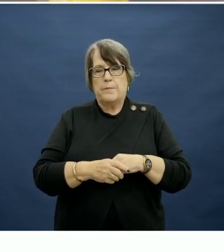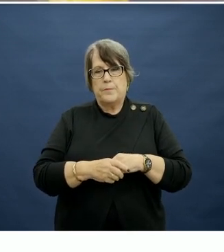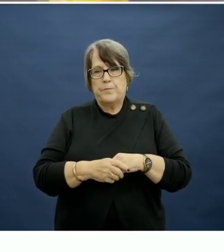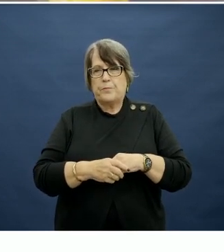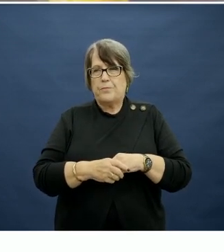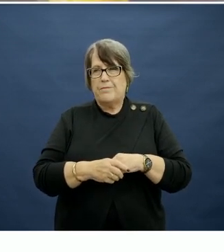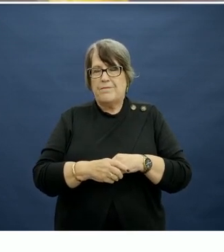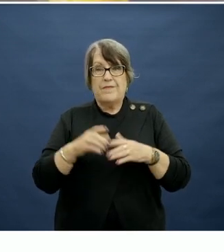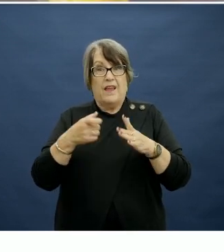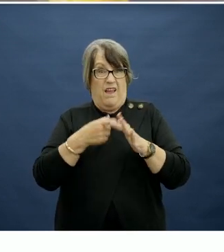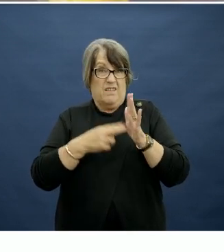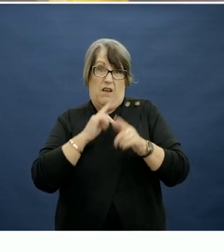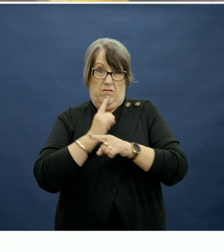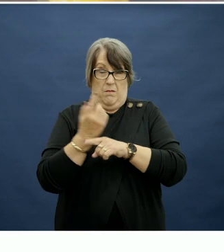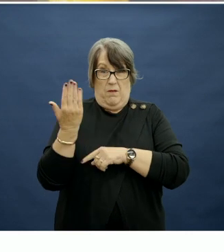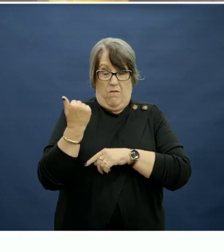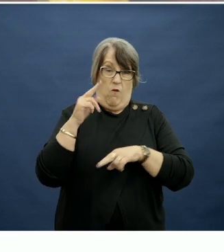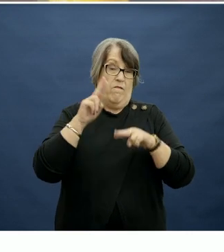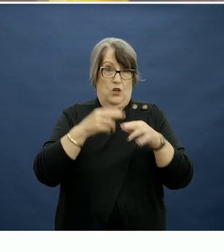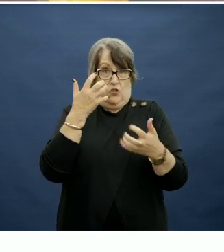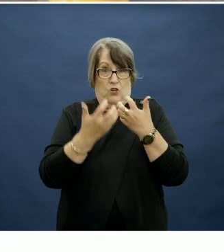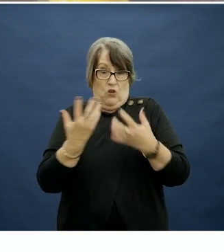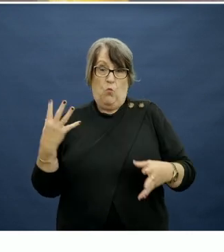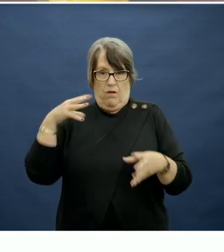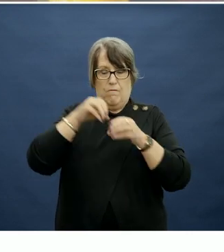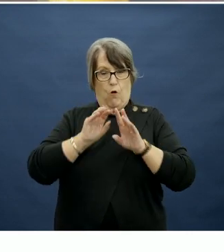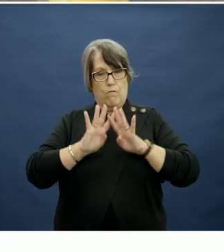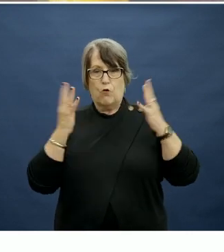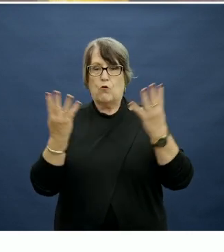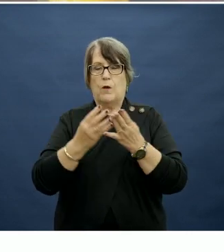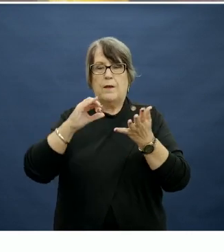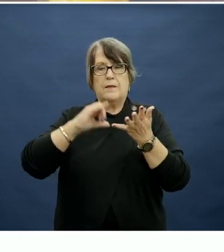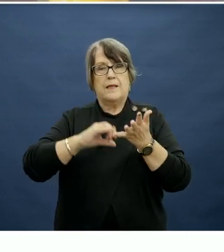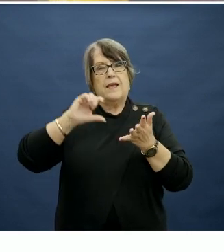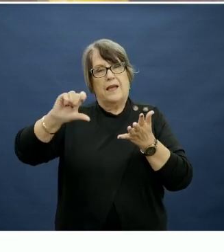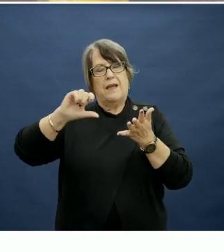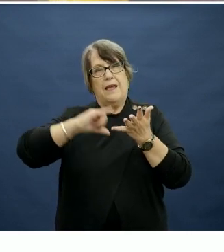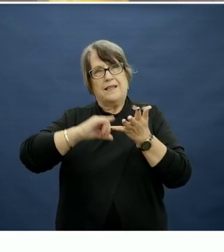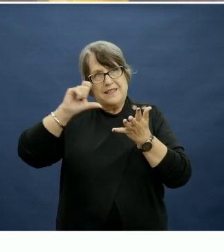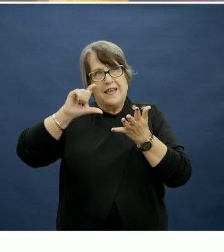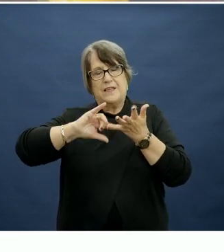As Karen mentioned, Flinders is part of a consortium with CSIRO and Nutrition Australia,